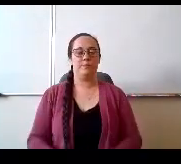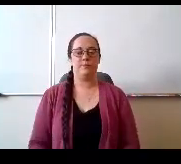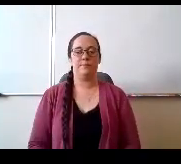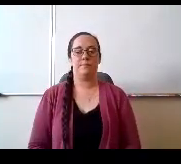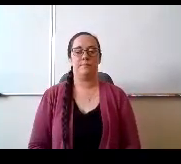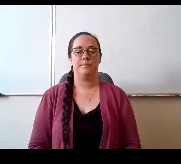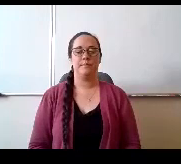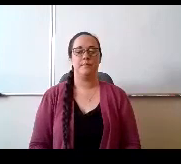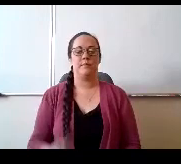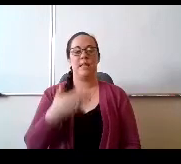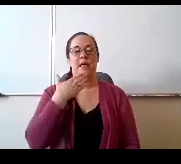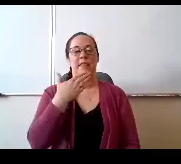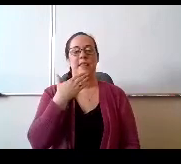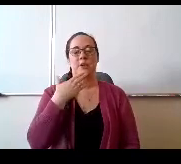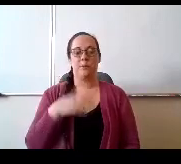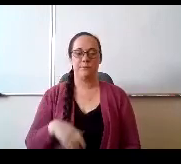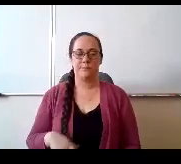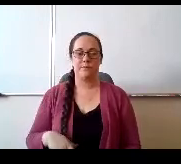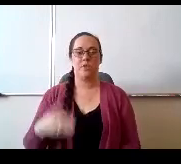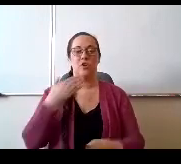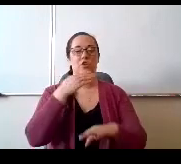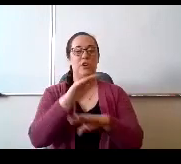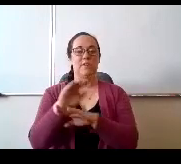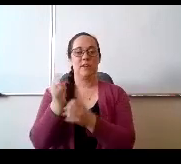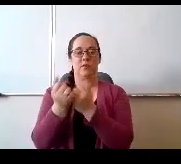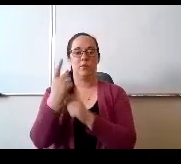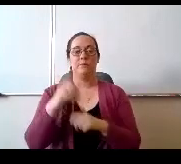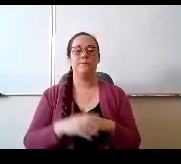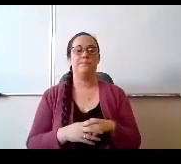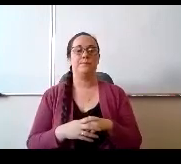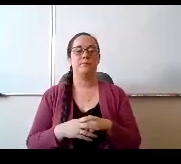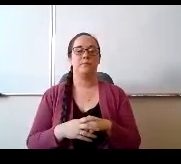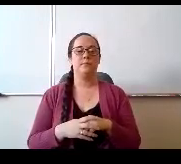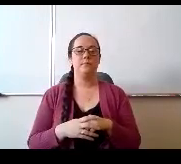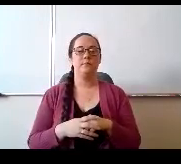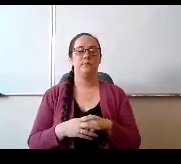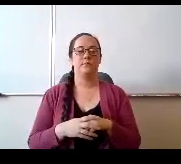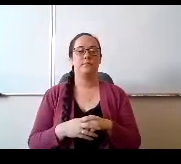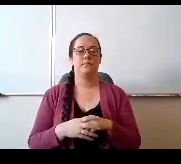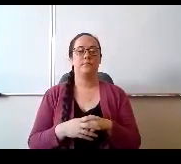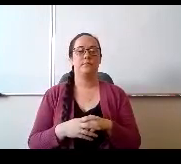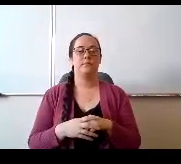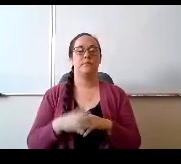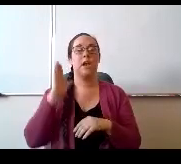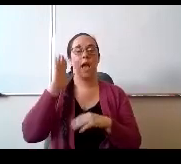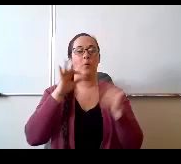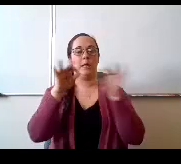Thank you Doctor Field good evening board. I will take you through the three